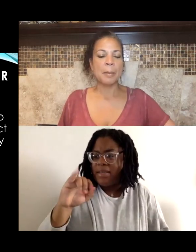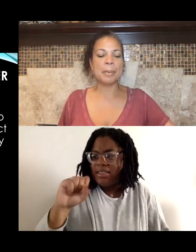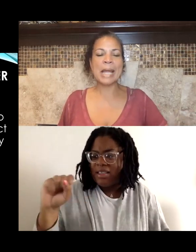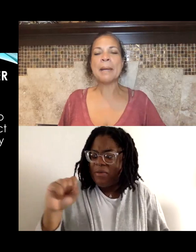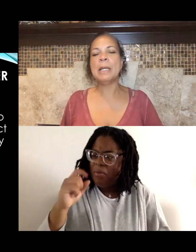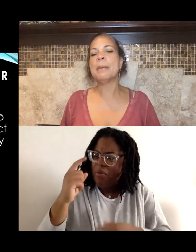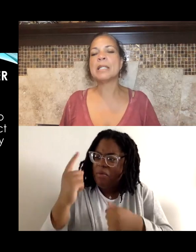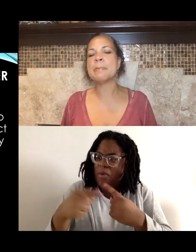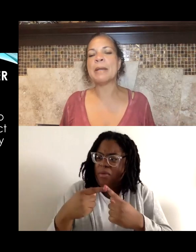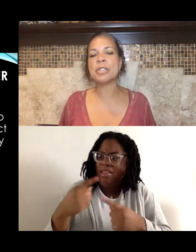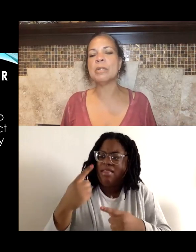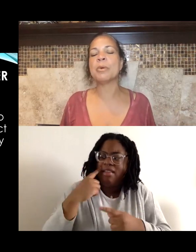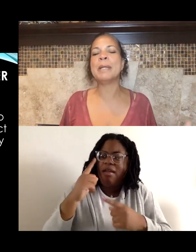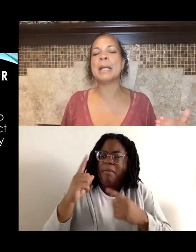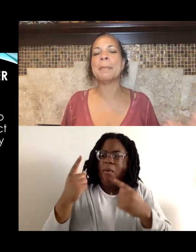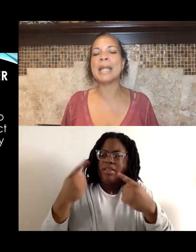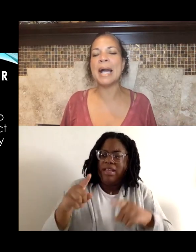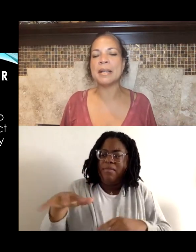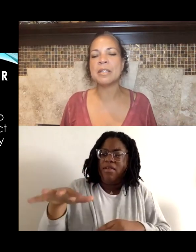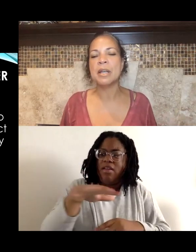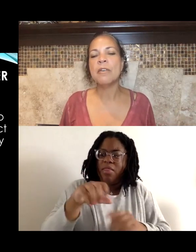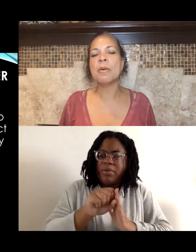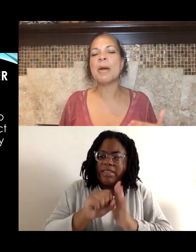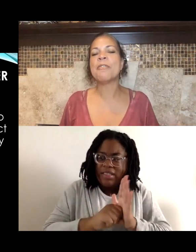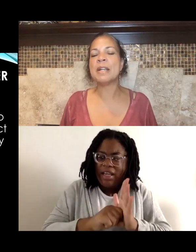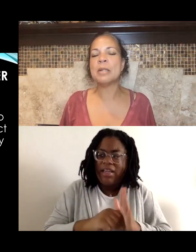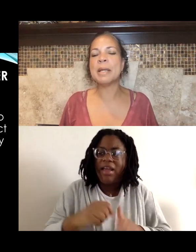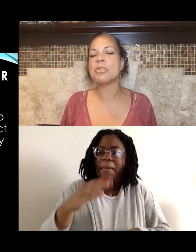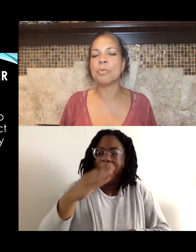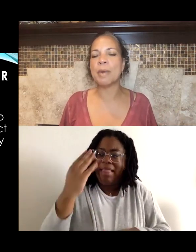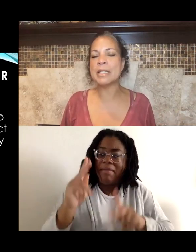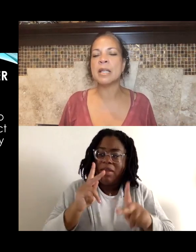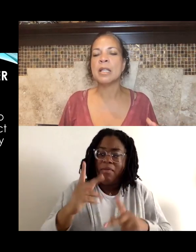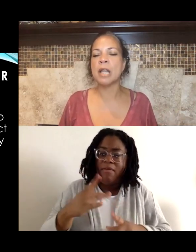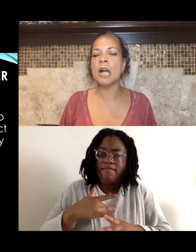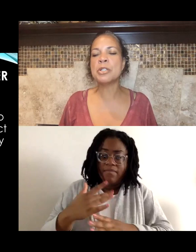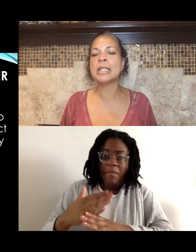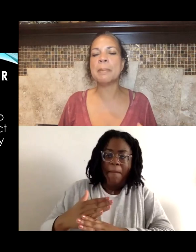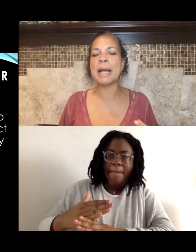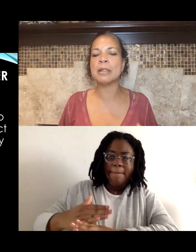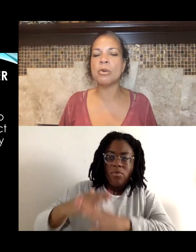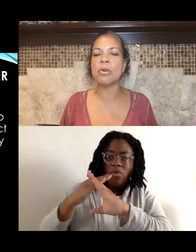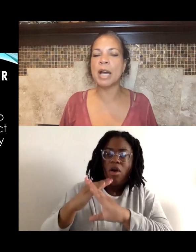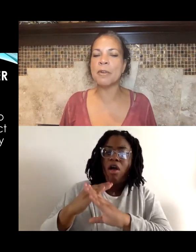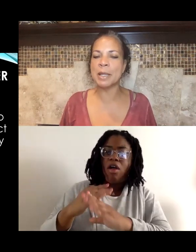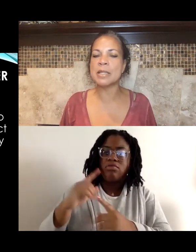Black people especially were being blocked, from our fundamental rights, largely by local governments,